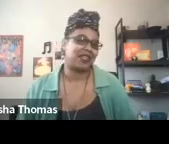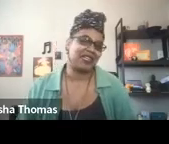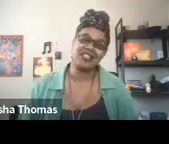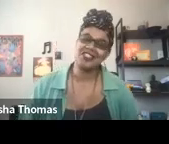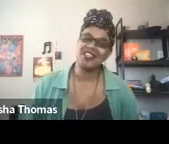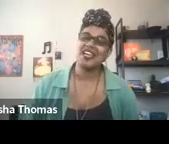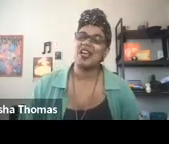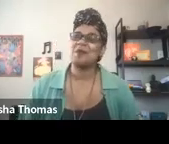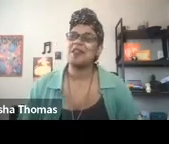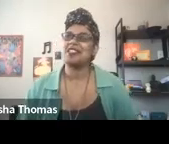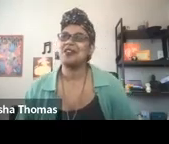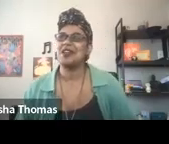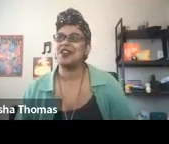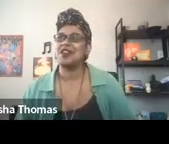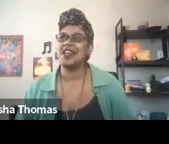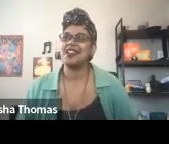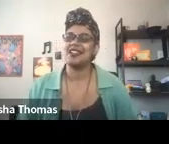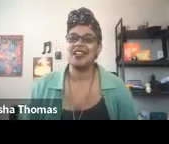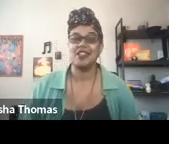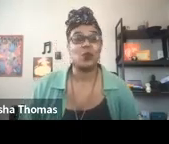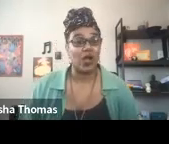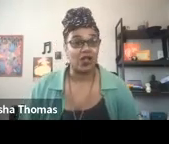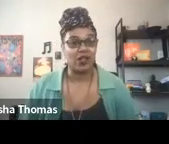of my lineage, and so I honor that as well.